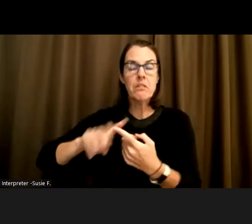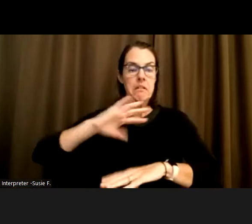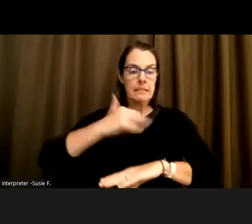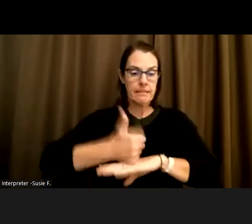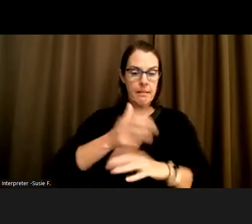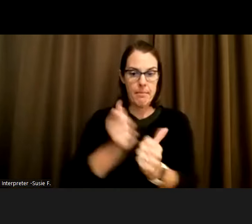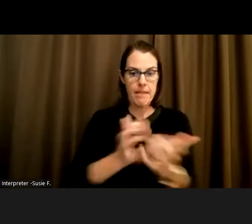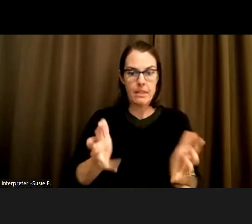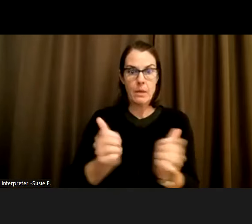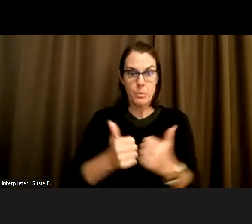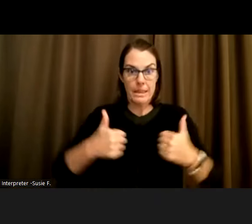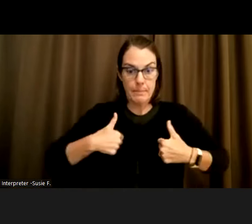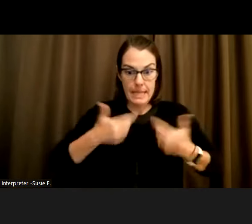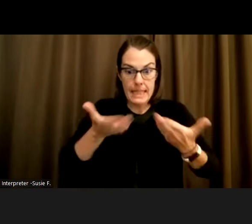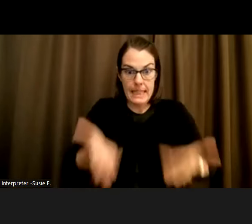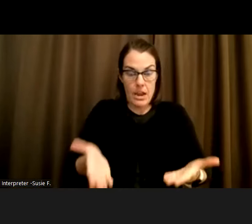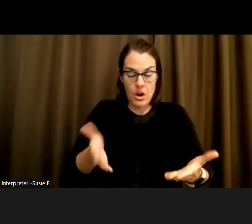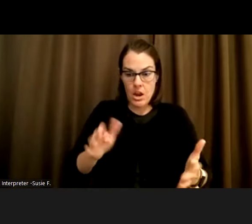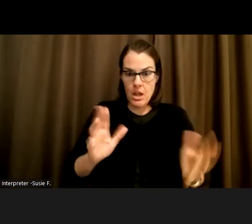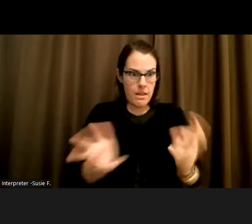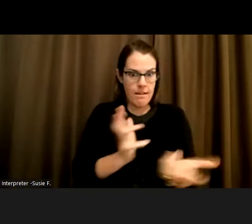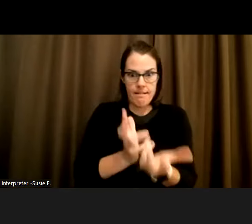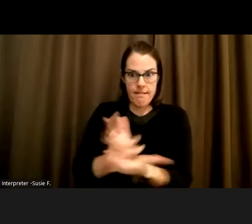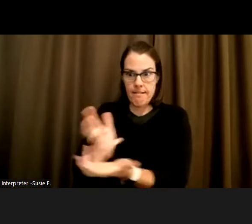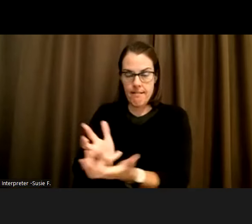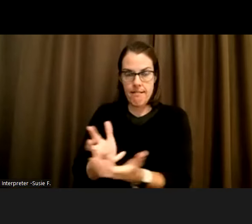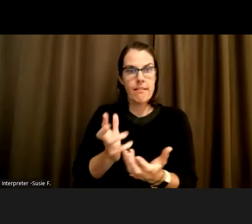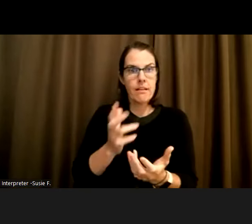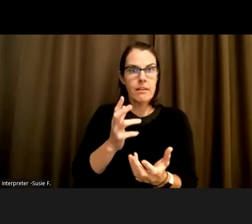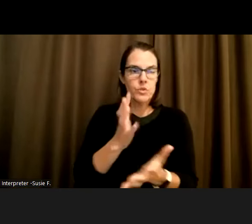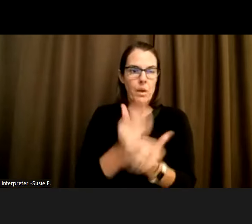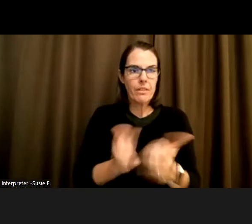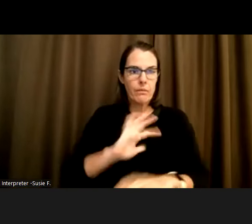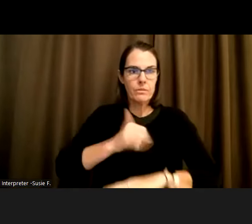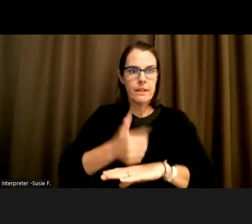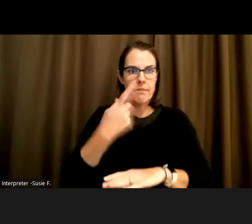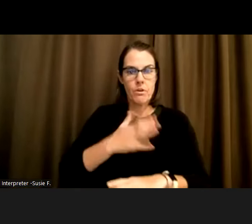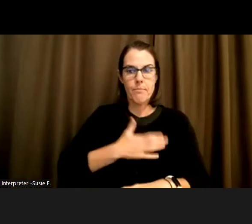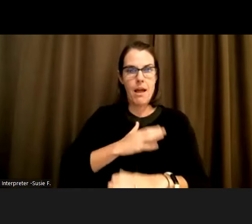everything had been set up to my specifications, but the amount of details that they had taken upfront meant that